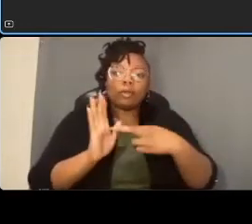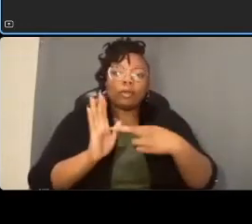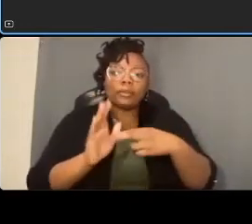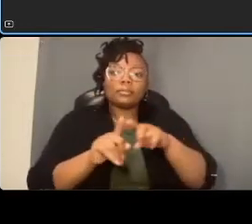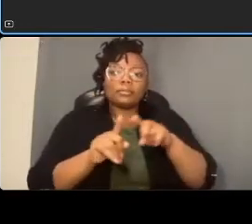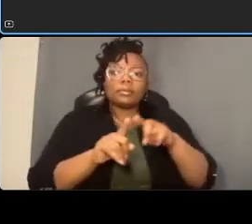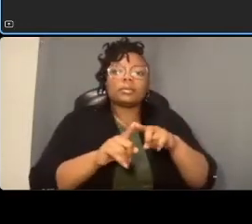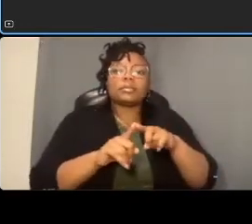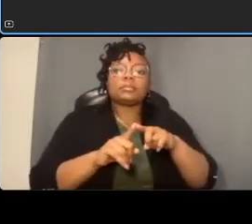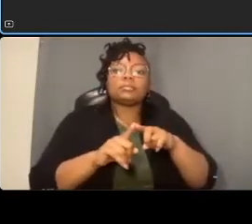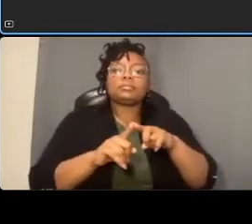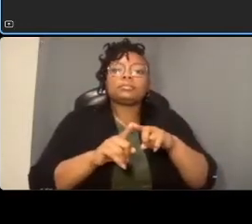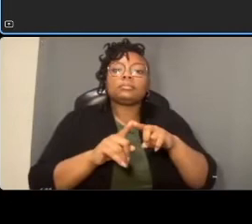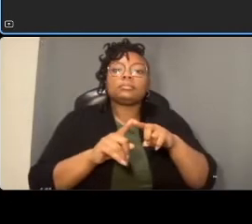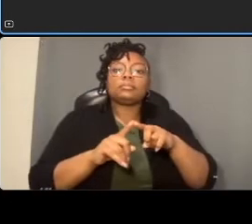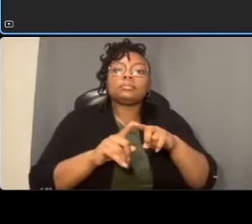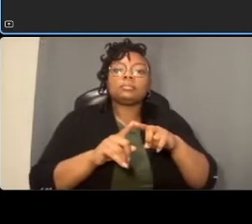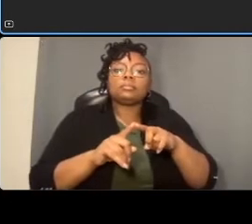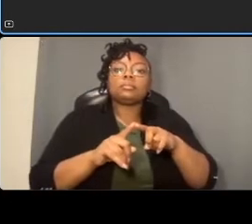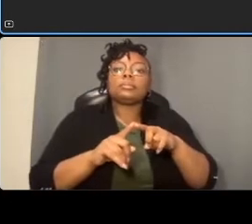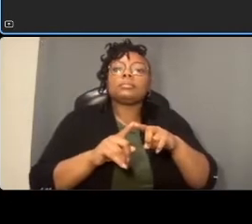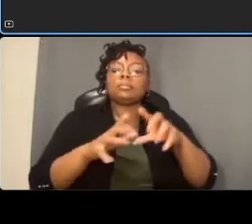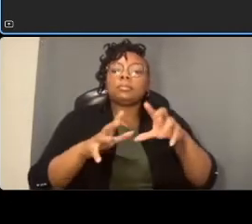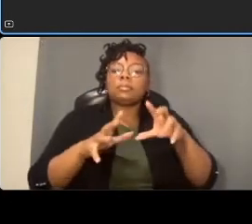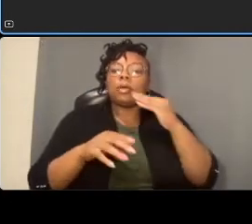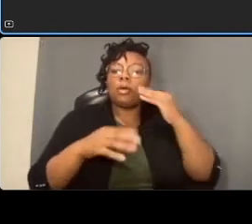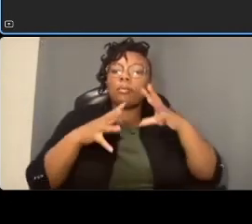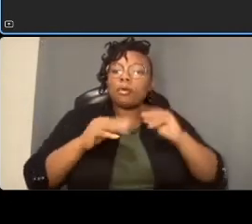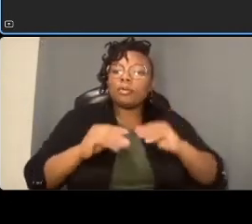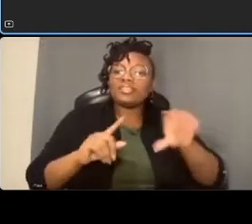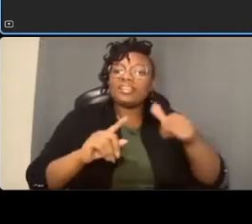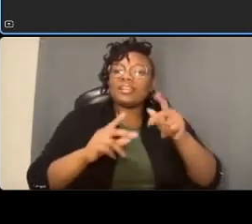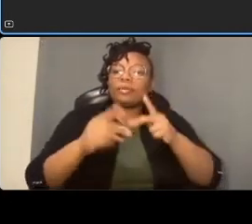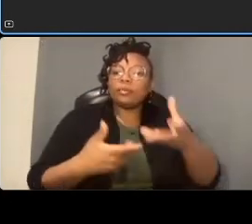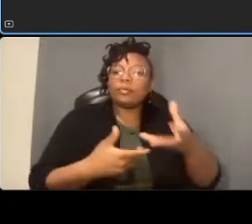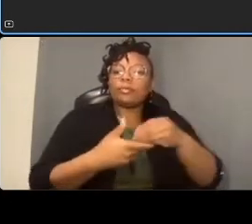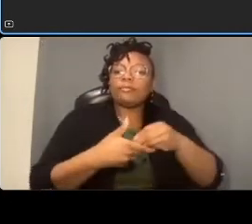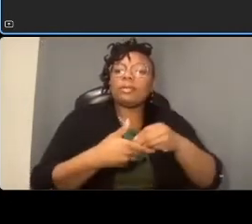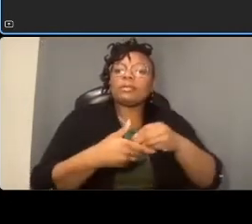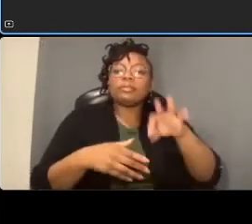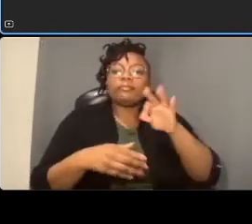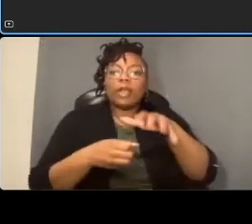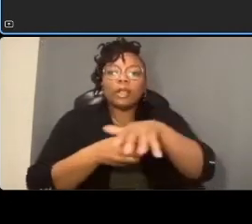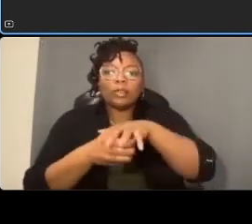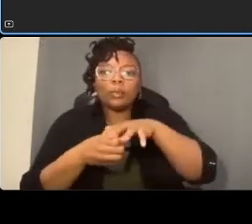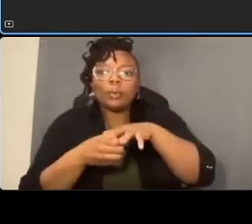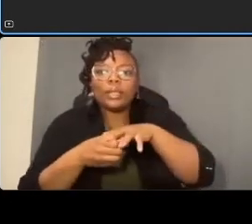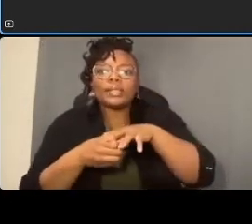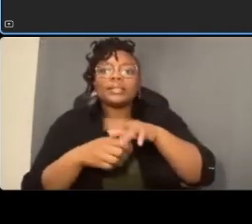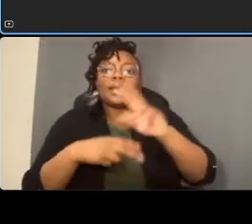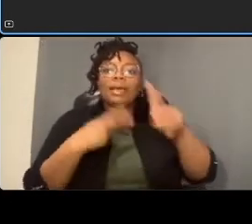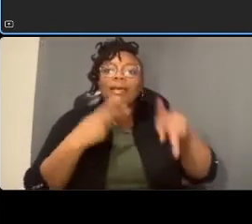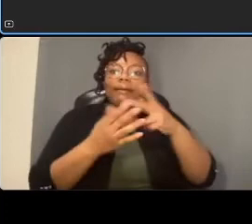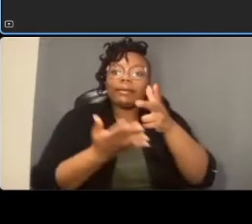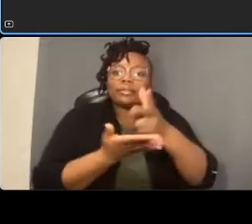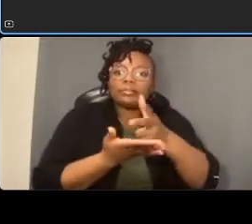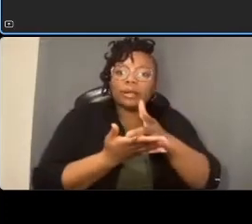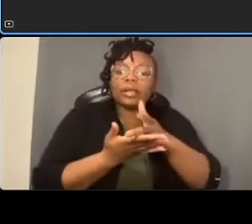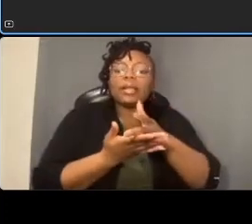to define locations uh type of parking type of you know whether it's pickup drop-off metered parking